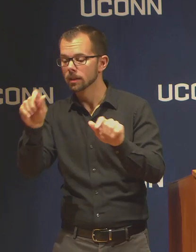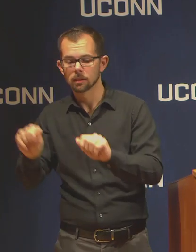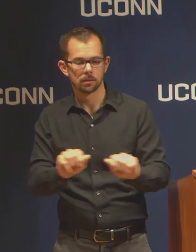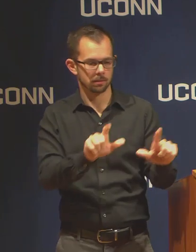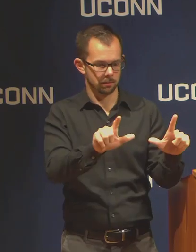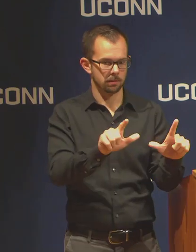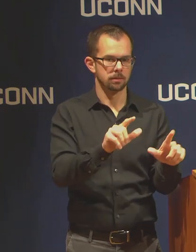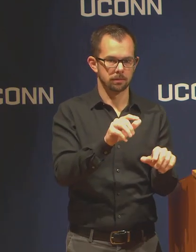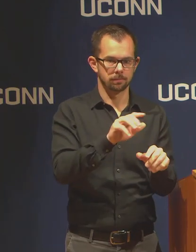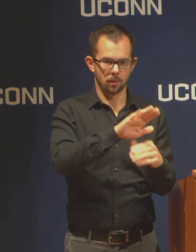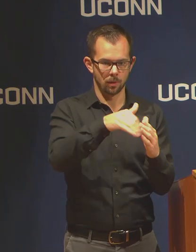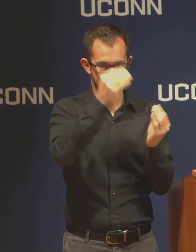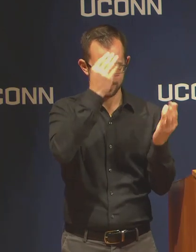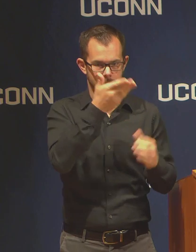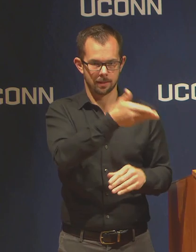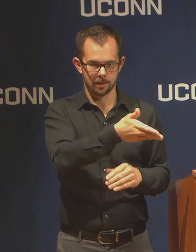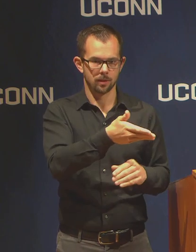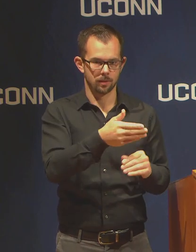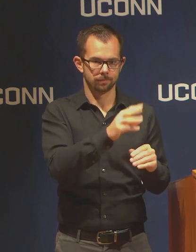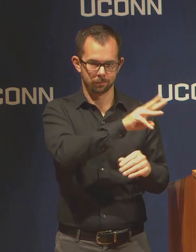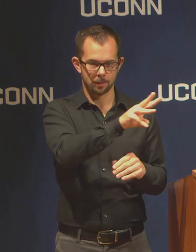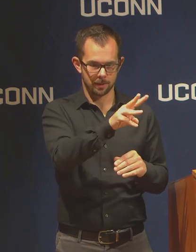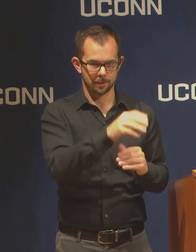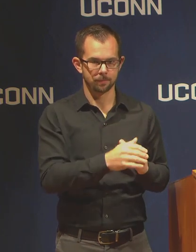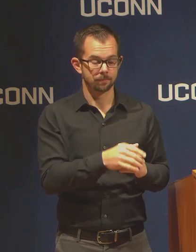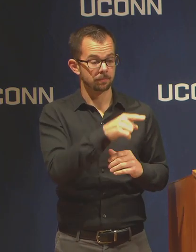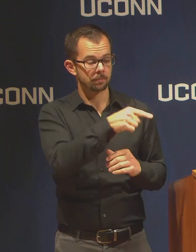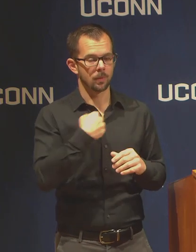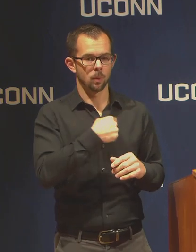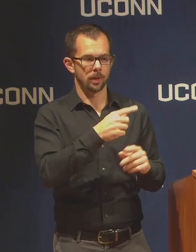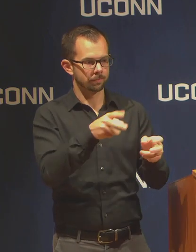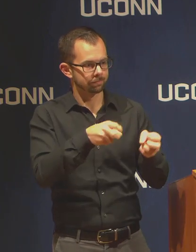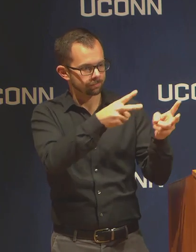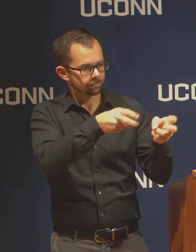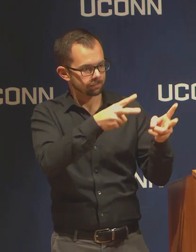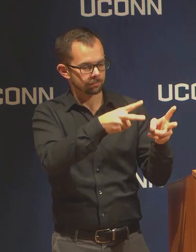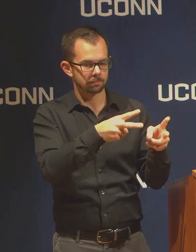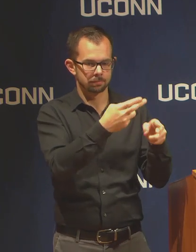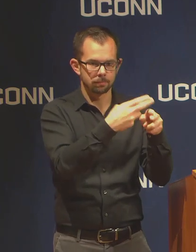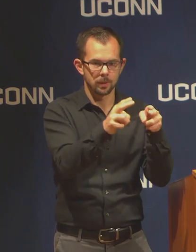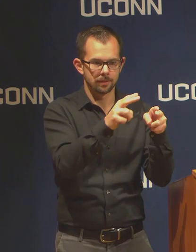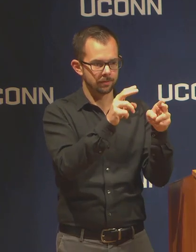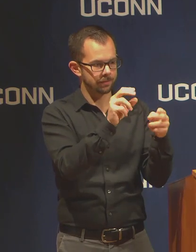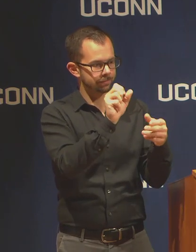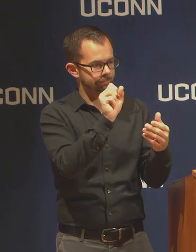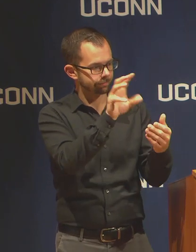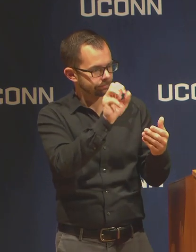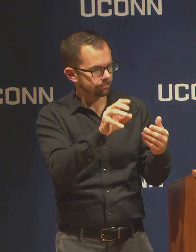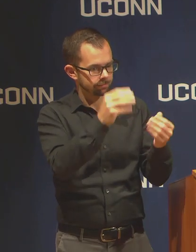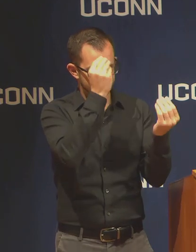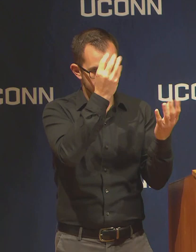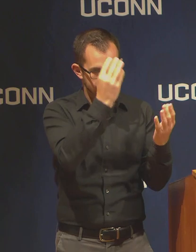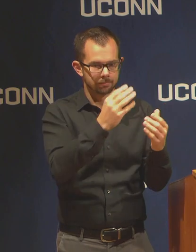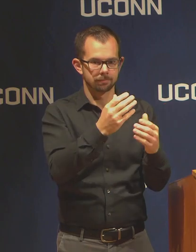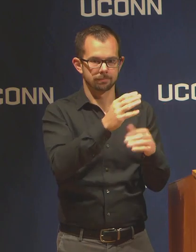brief summaries of what's going on in each specific area in an afternoon email blast